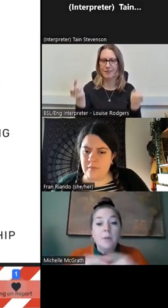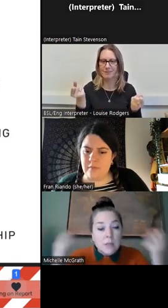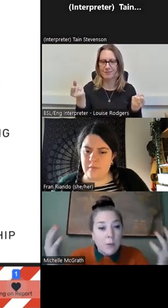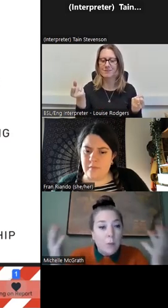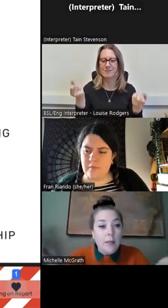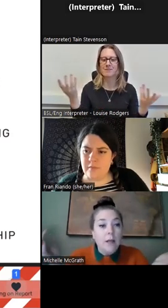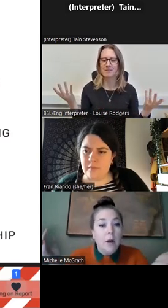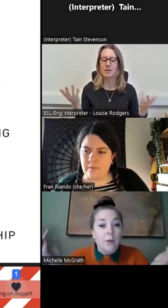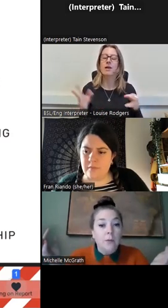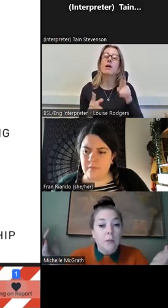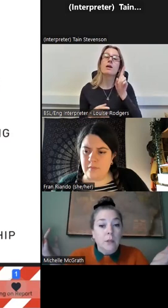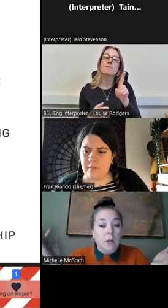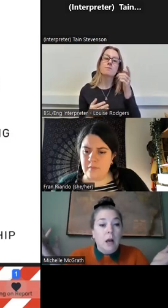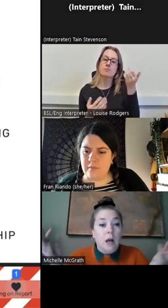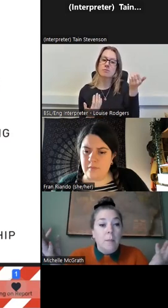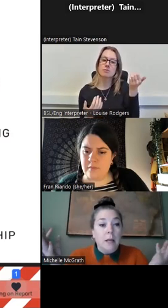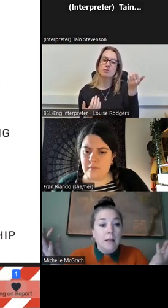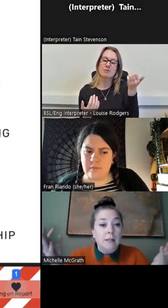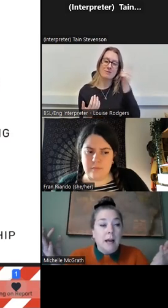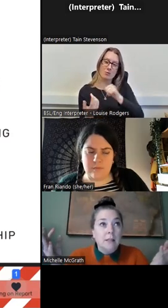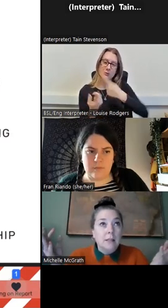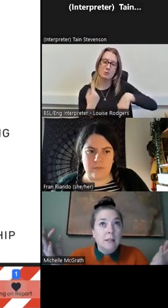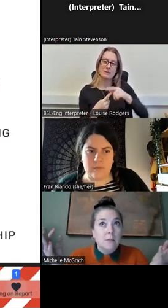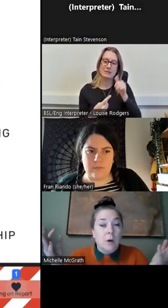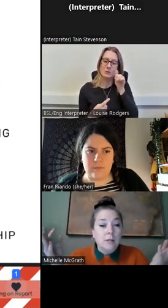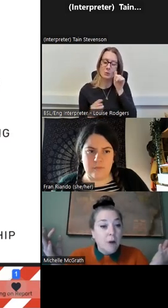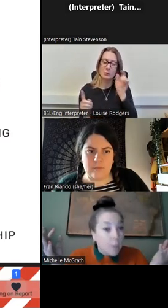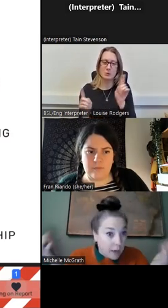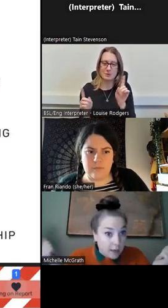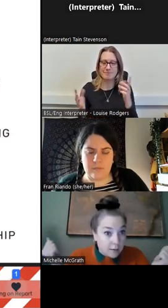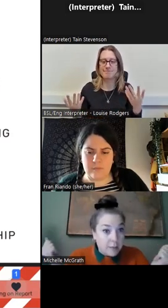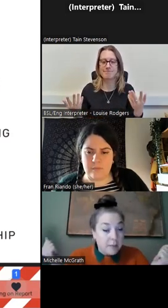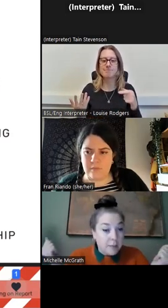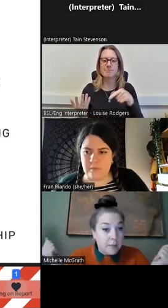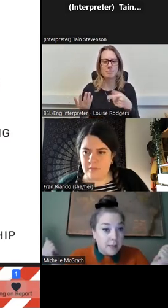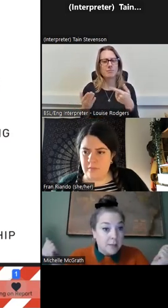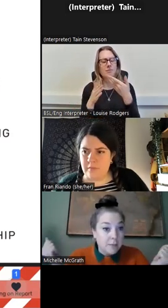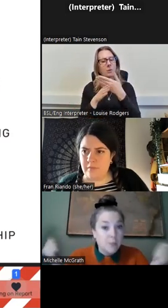But also what we know is that whilst there are working class people in museums,